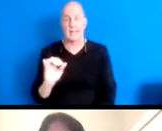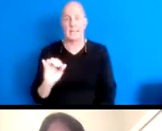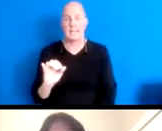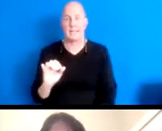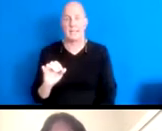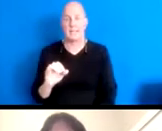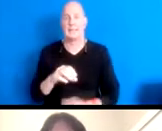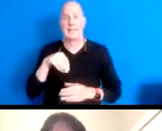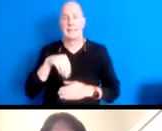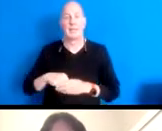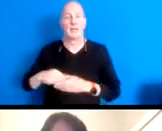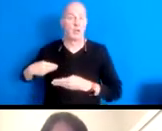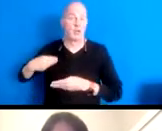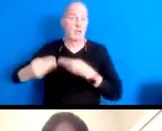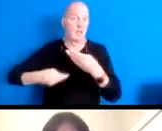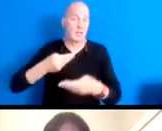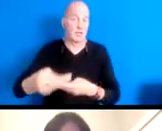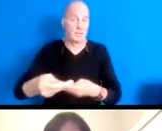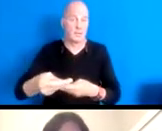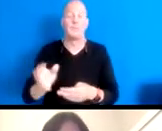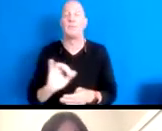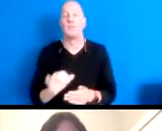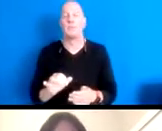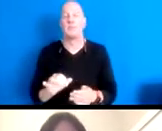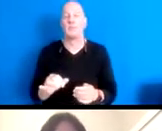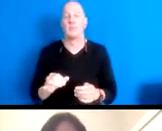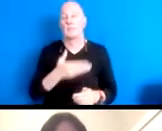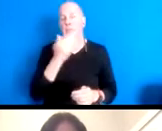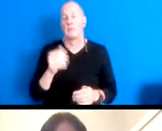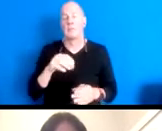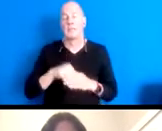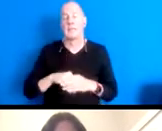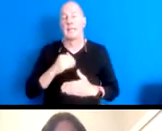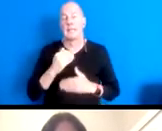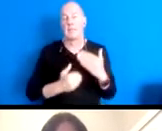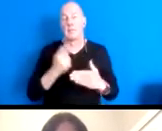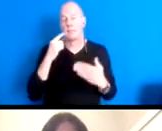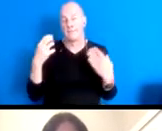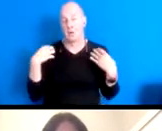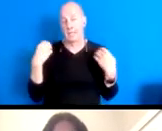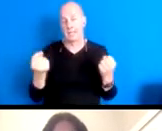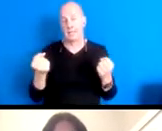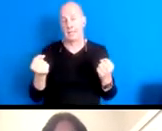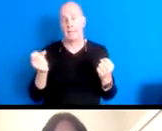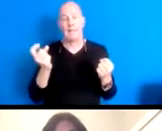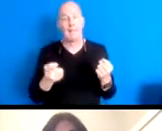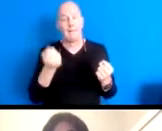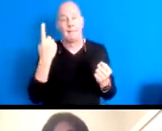16:24:28 And it also shines best in in the process appealing, understanding that throughout time.